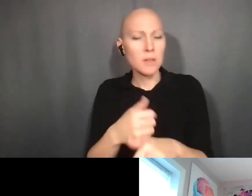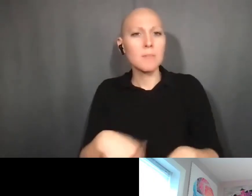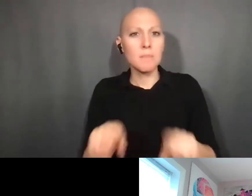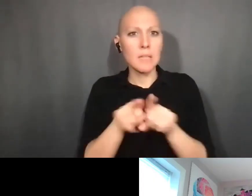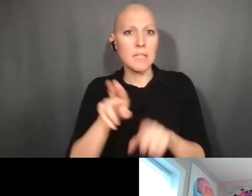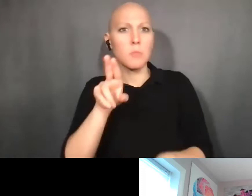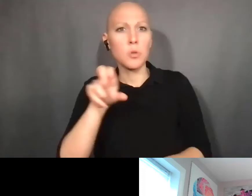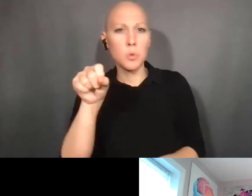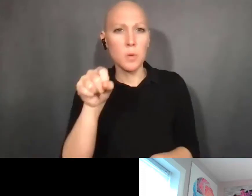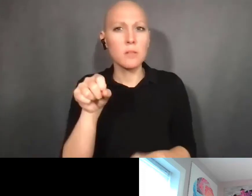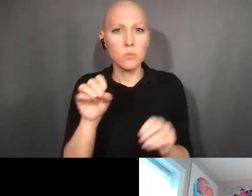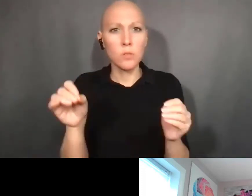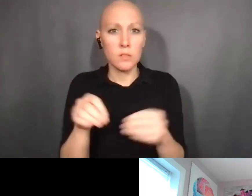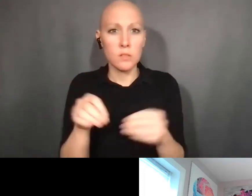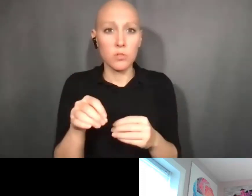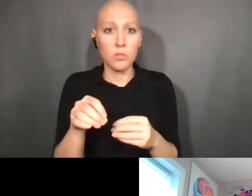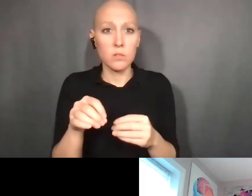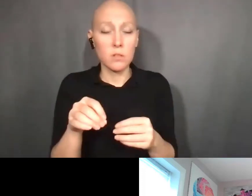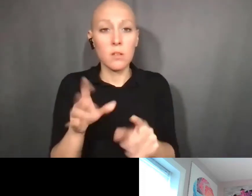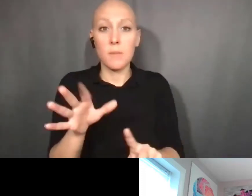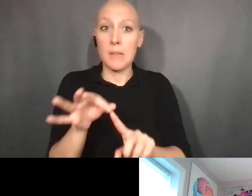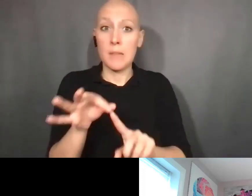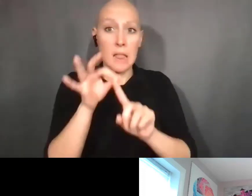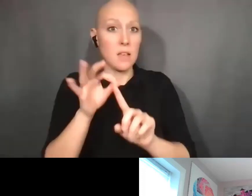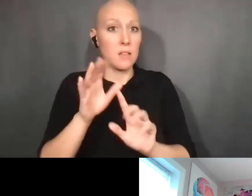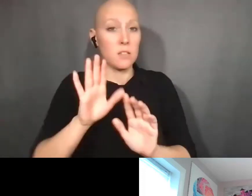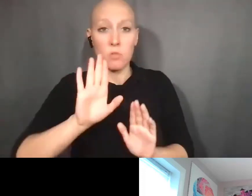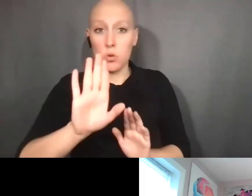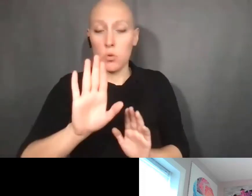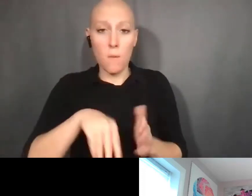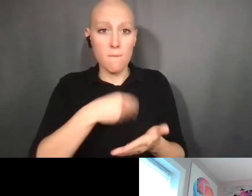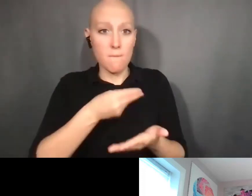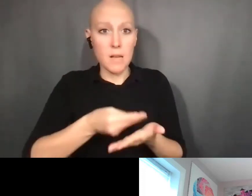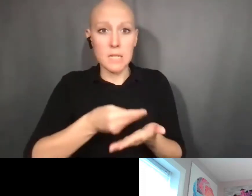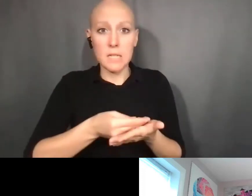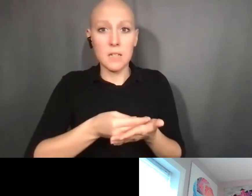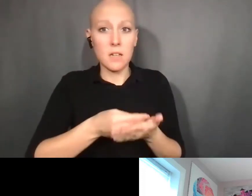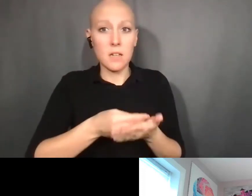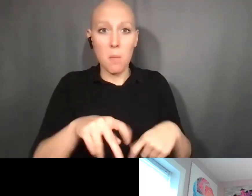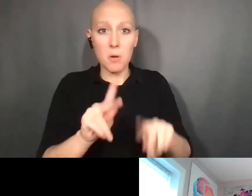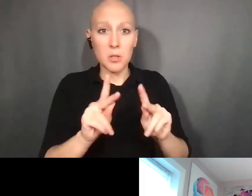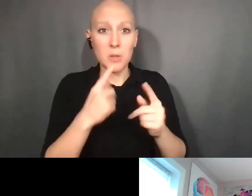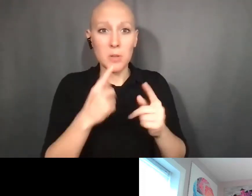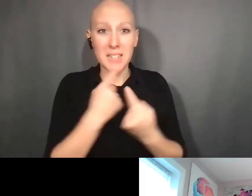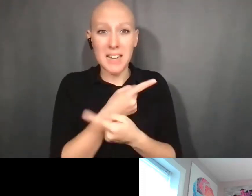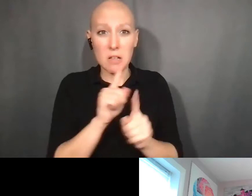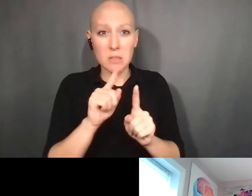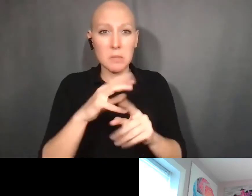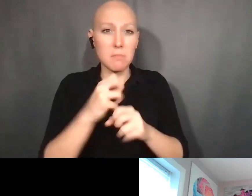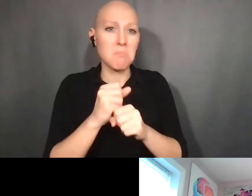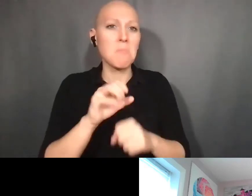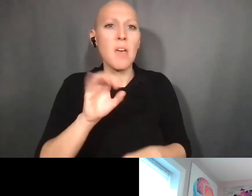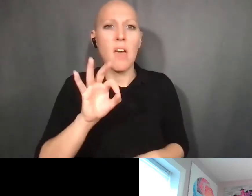unless there's something different in your funding opportunity announcement that somehow exempts you from reporting under Bayh-Dole.